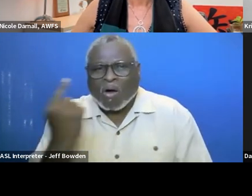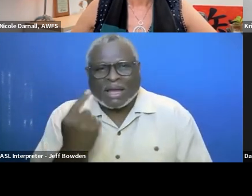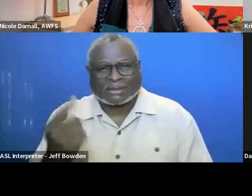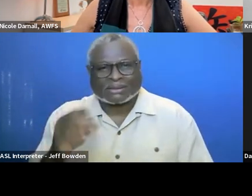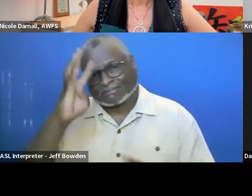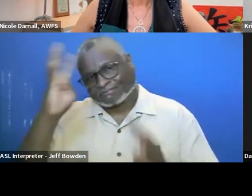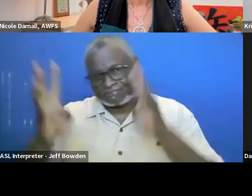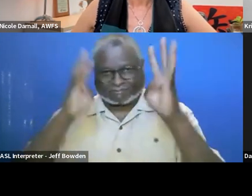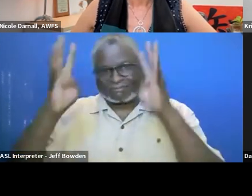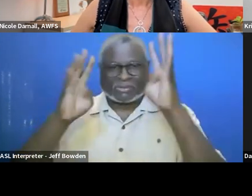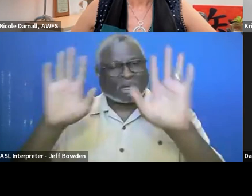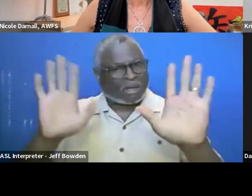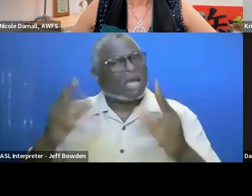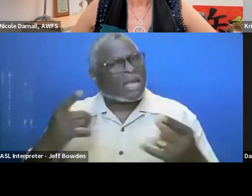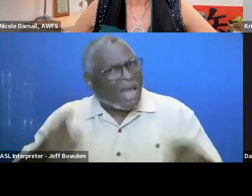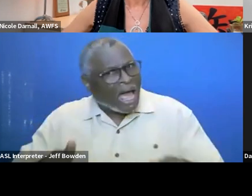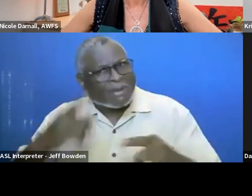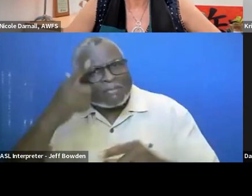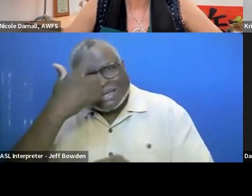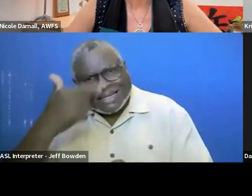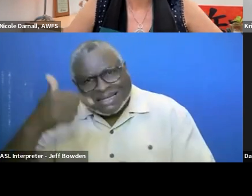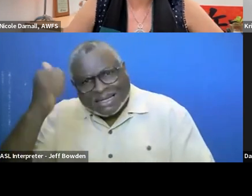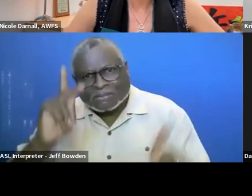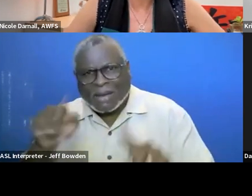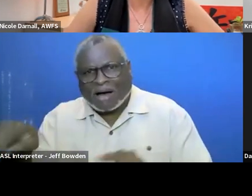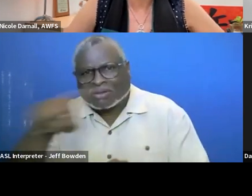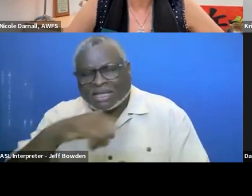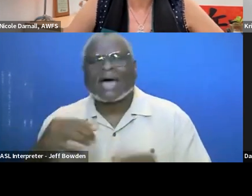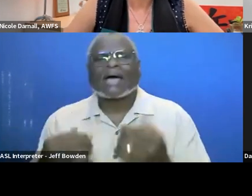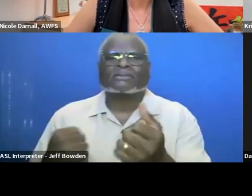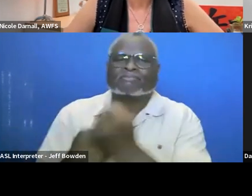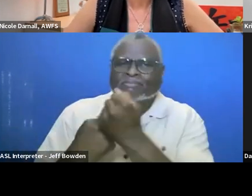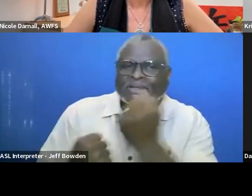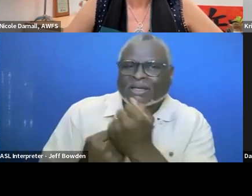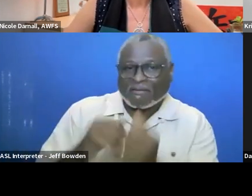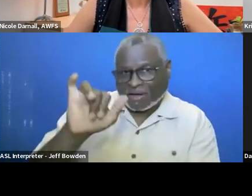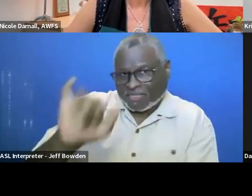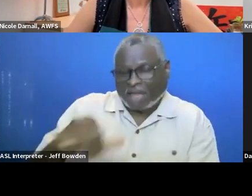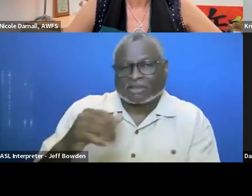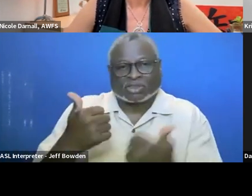It happens because there are folks out there advocating for it and people out there trying